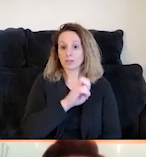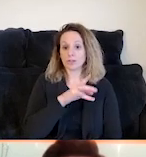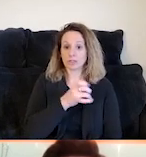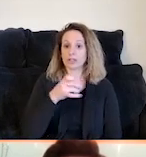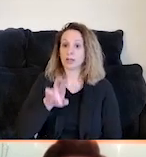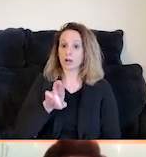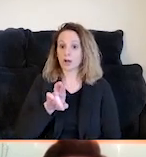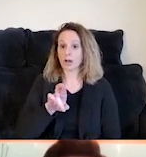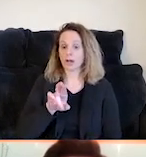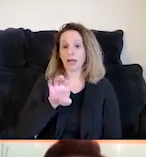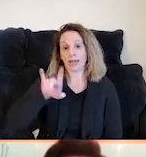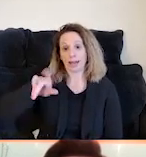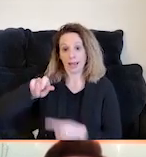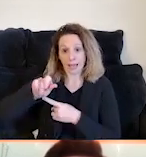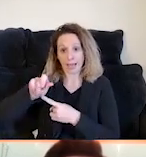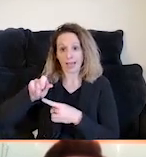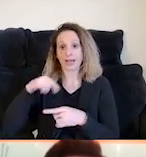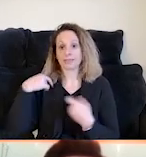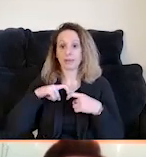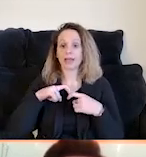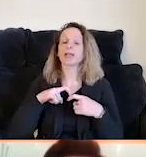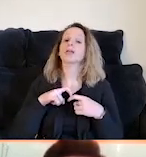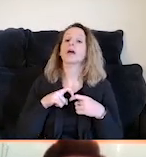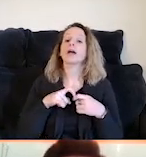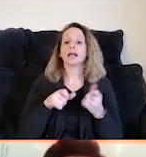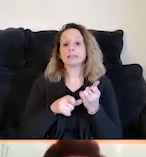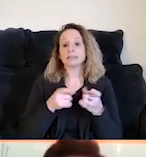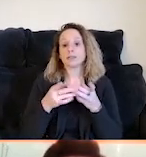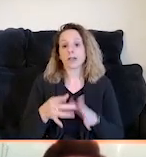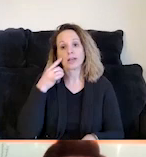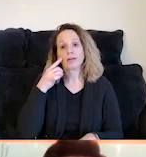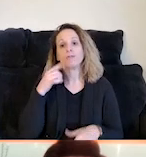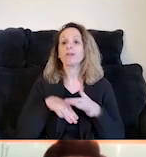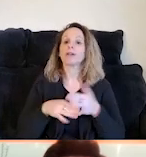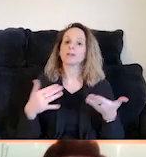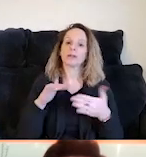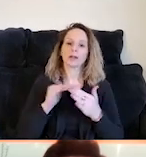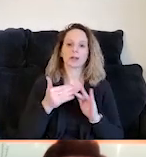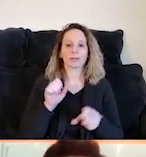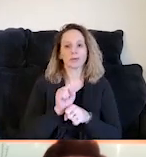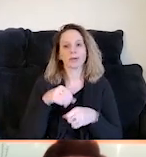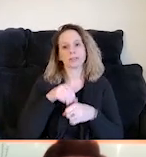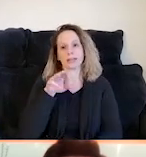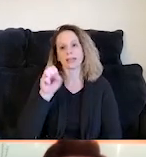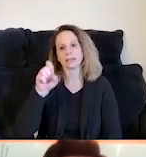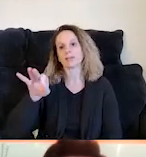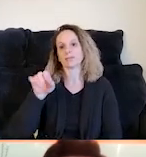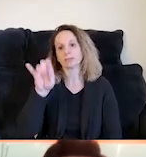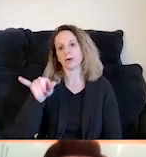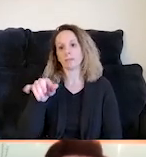and yeah, I am associate director of Restorative Reentry here at Community Works in the Bay Area.